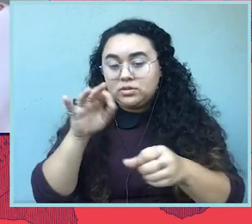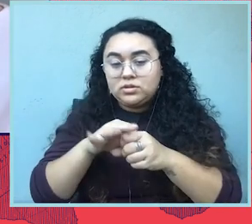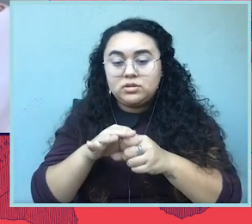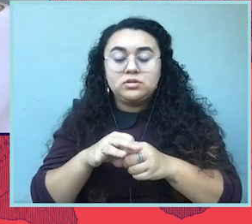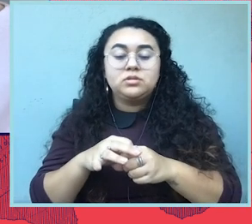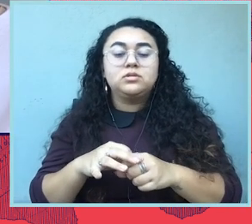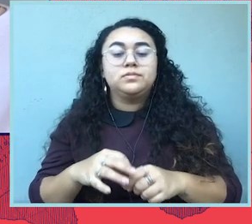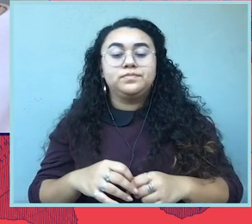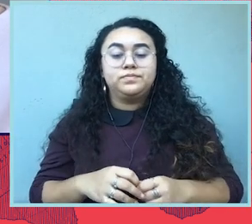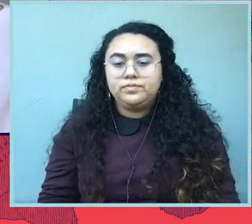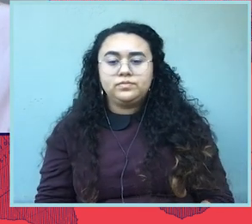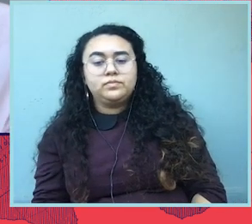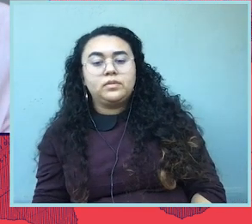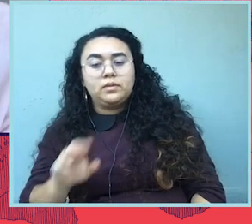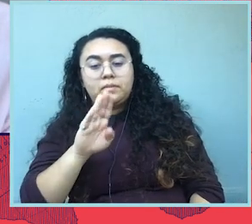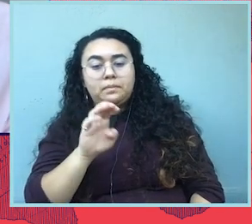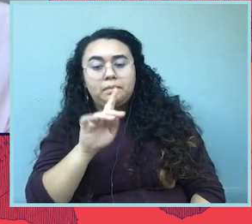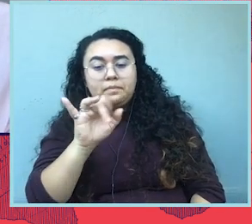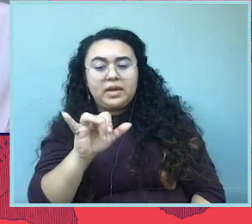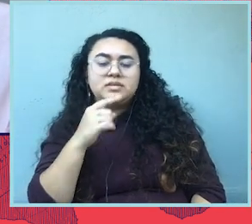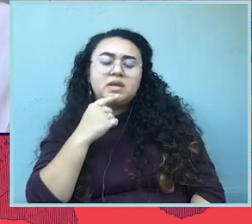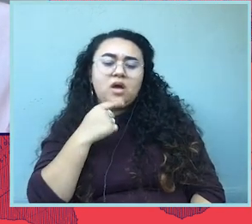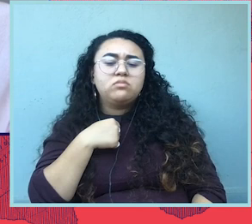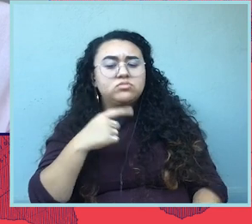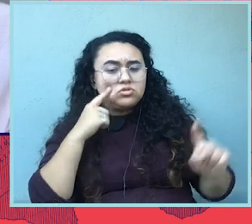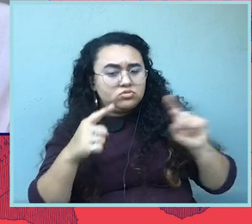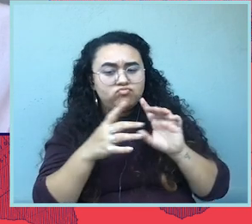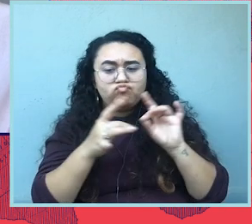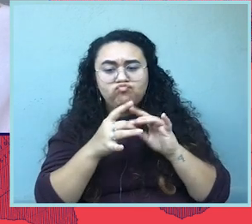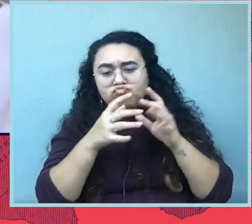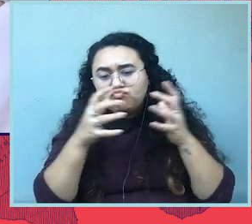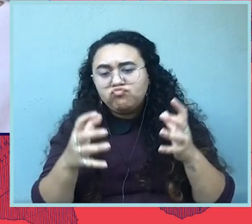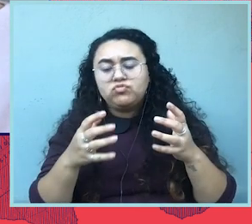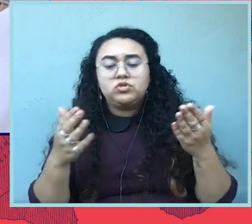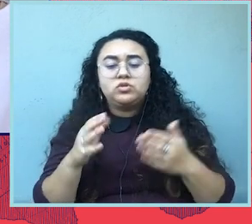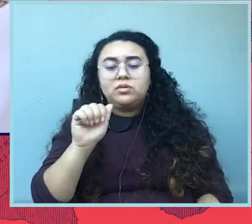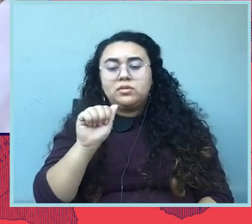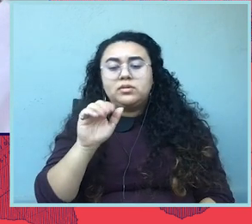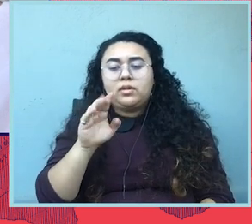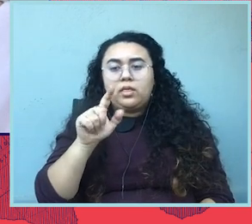So, Sophia, I’ve heard you speak a lot to us at the ACLU about Georgia in particular